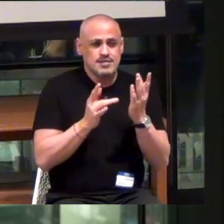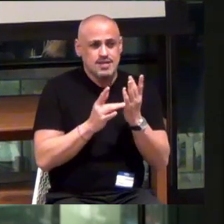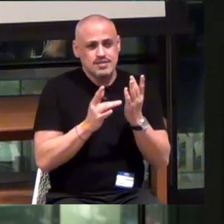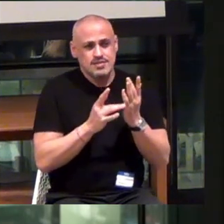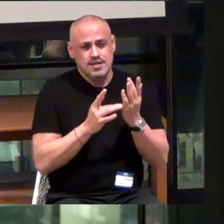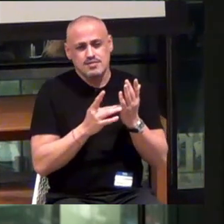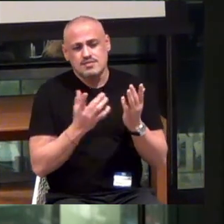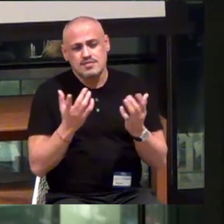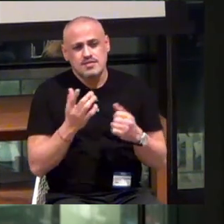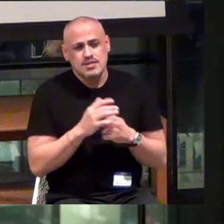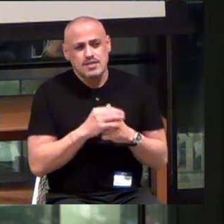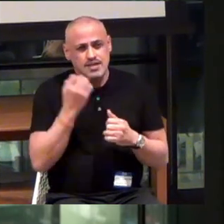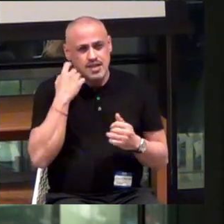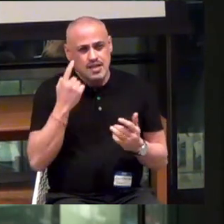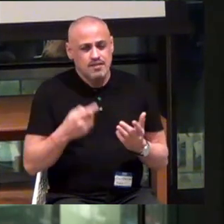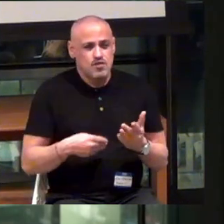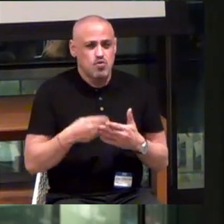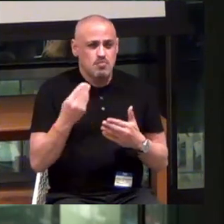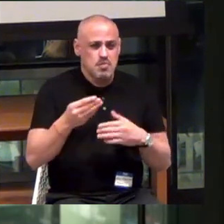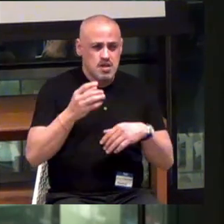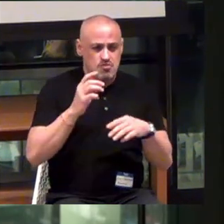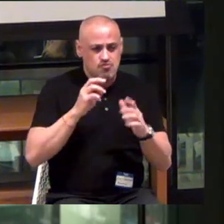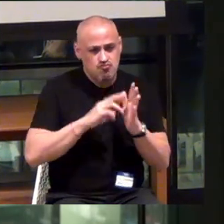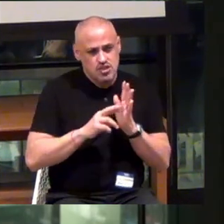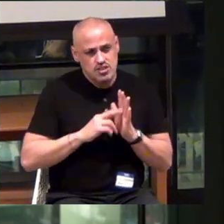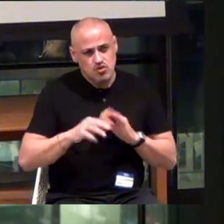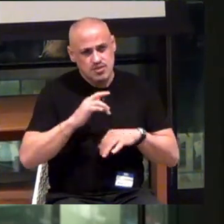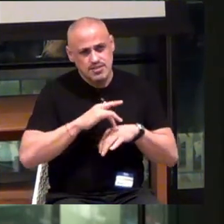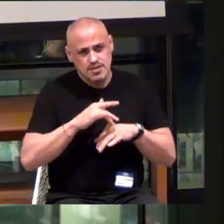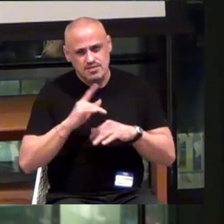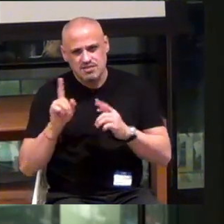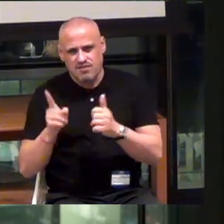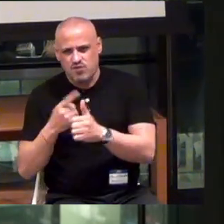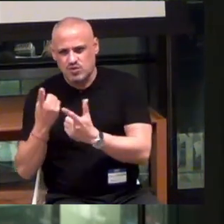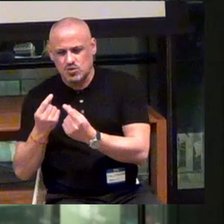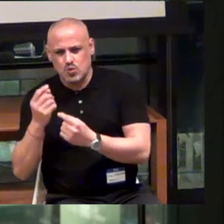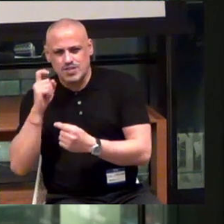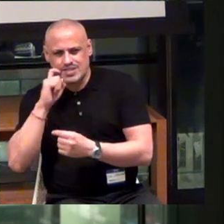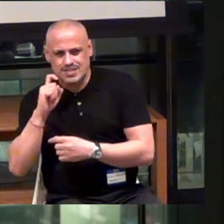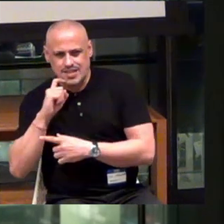hoodie. If you research touch... That wasn't gonna happen.